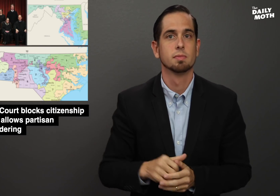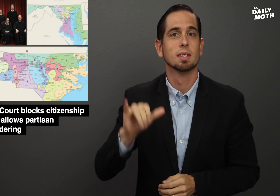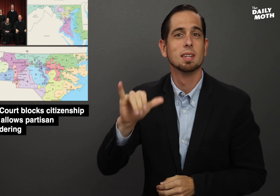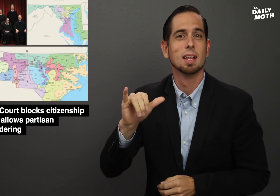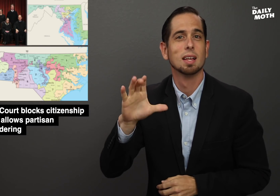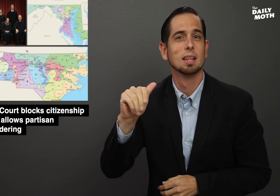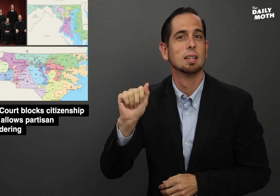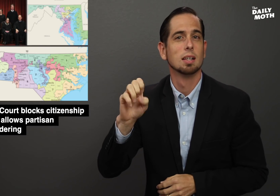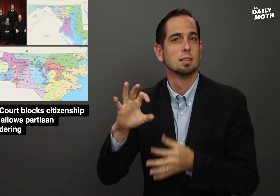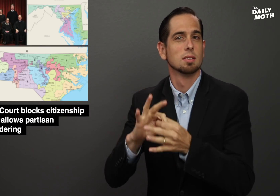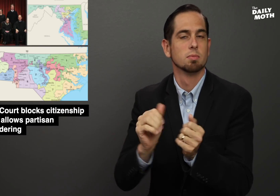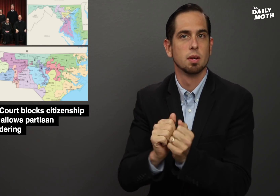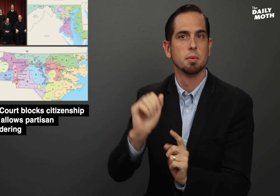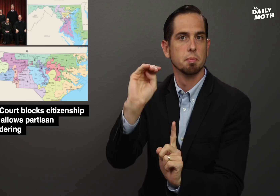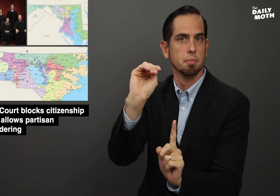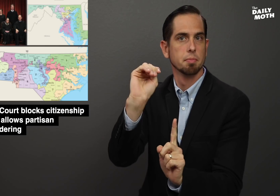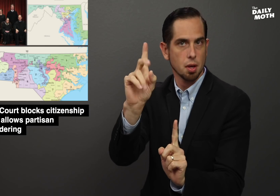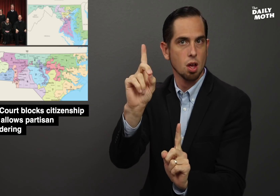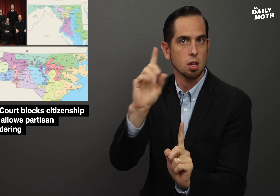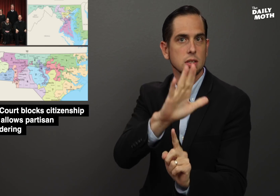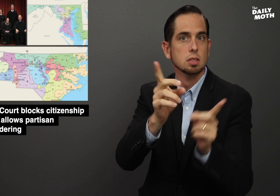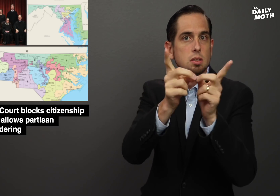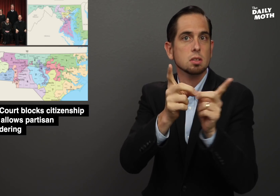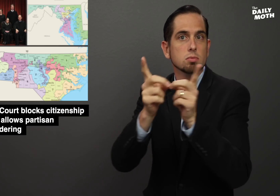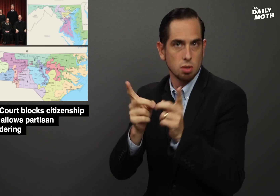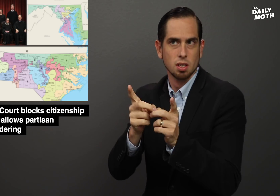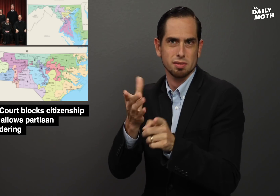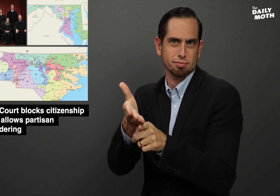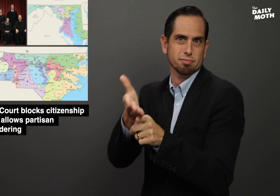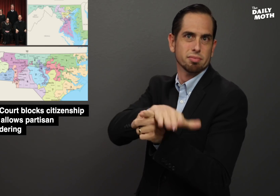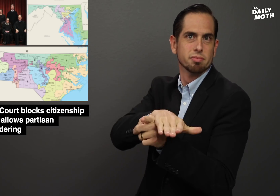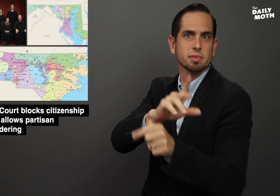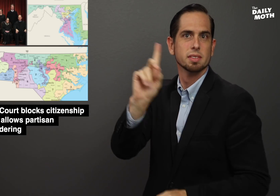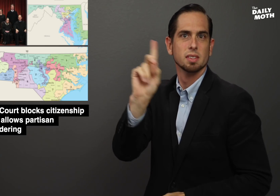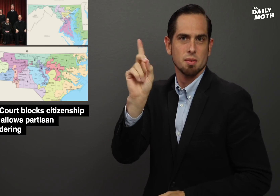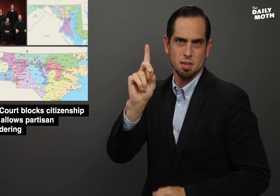This case was about Maryland's districts giving Democrats